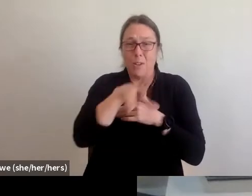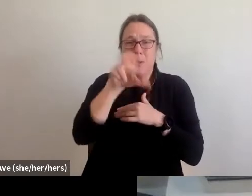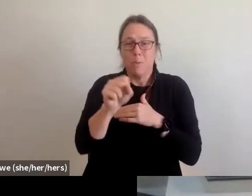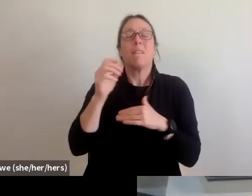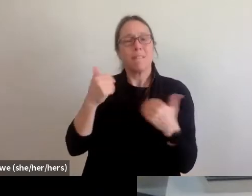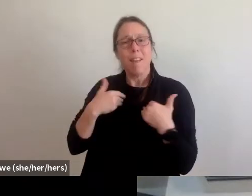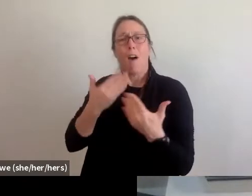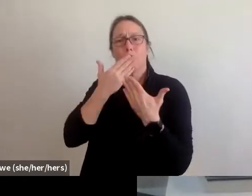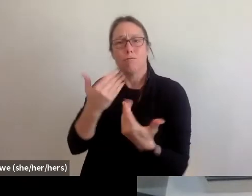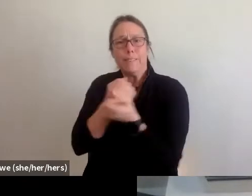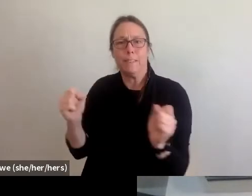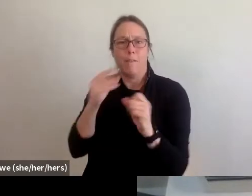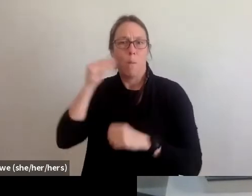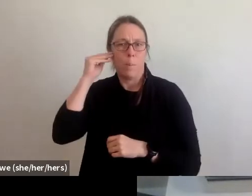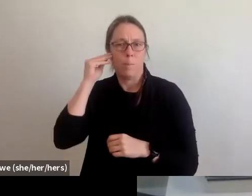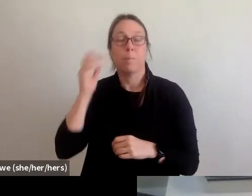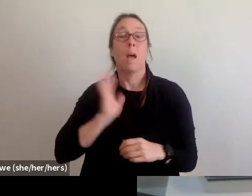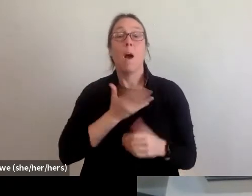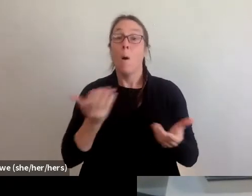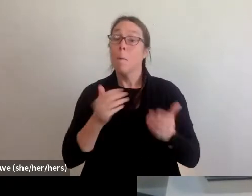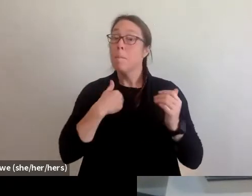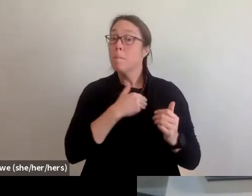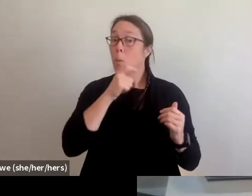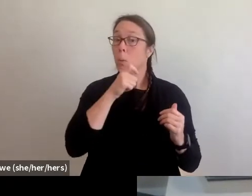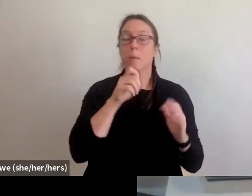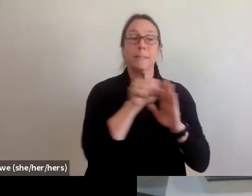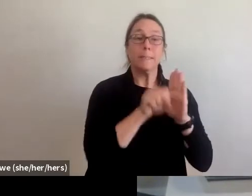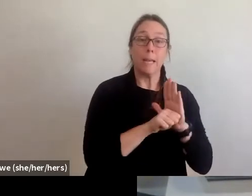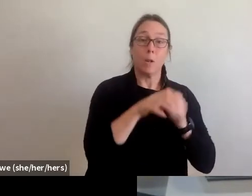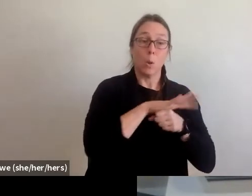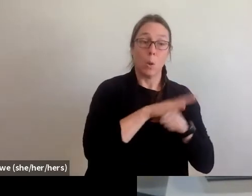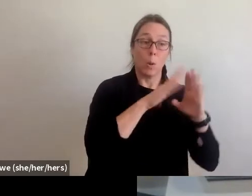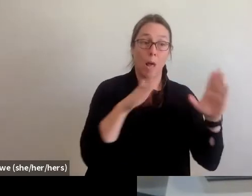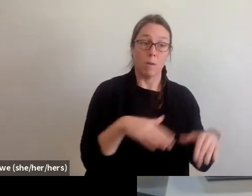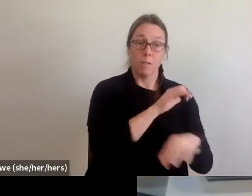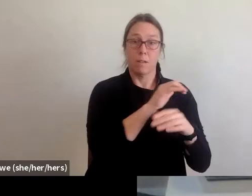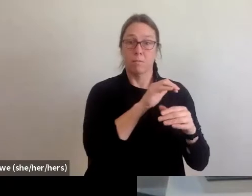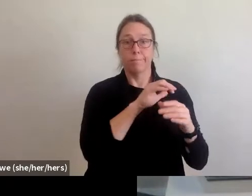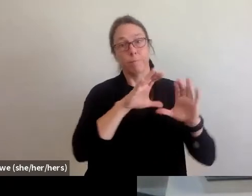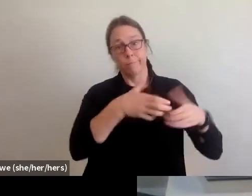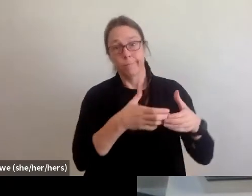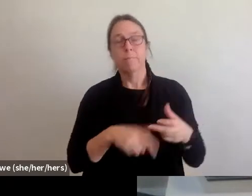our members include state and local housing coalitions, residents of public and assisted housing,